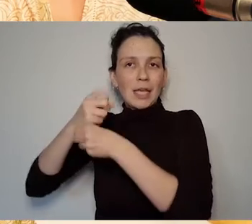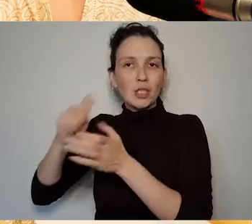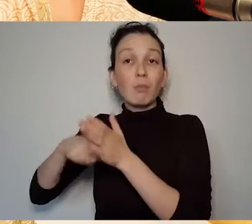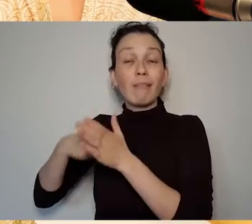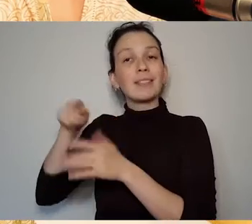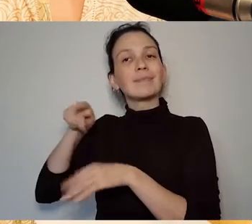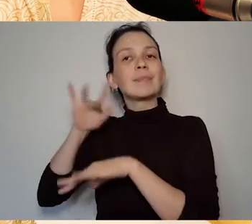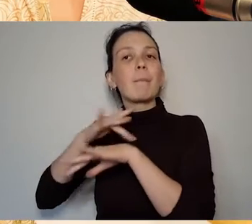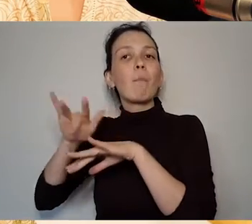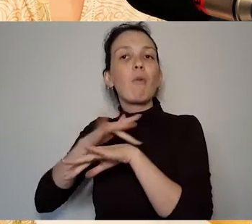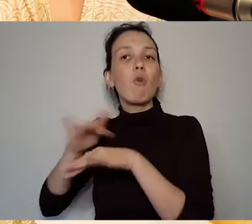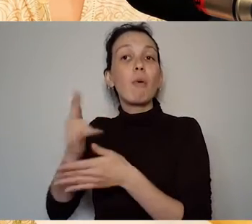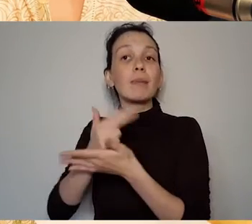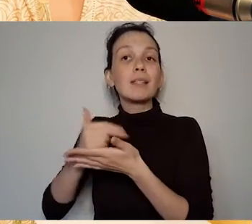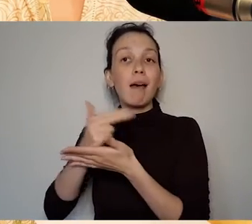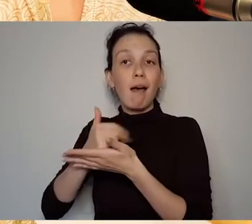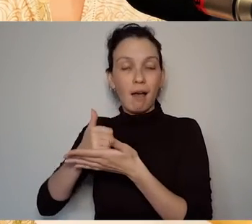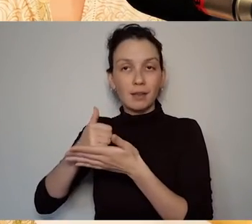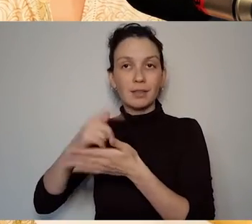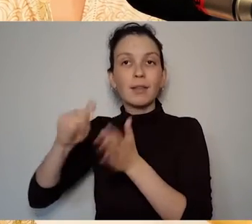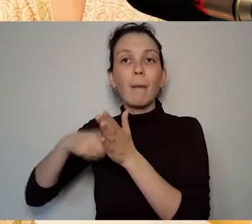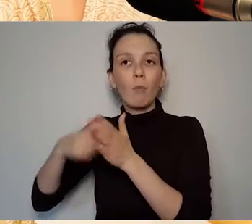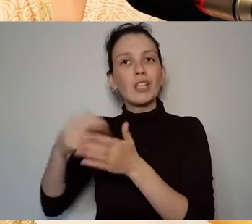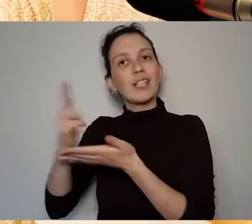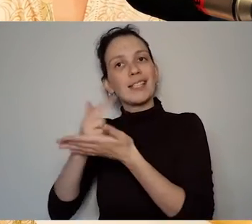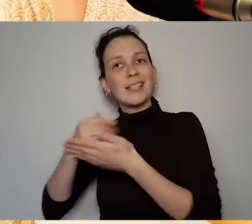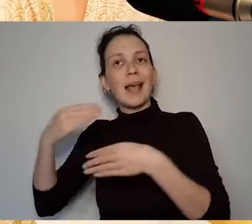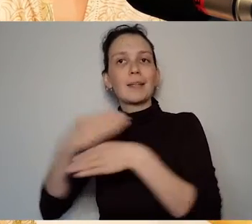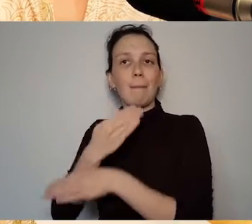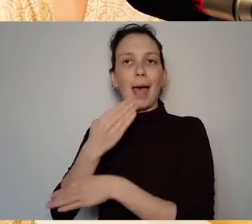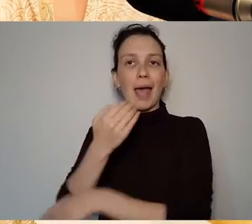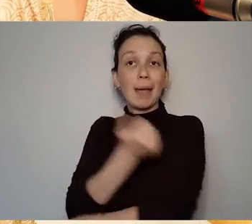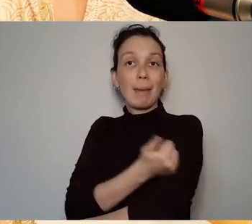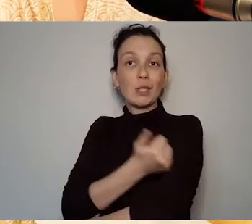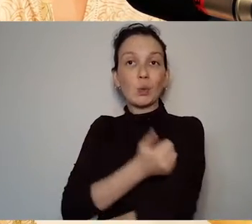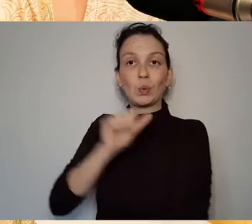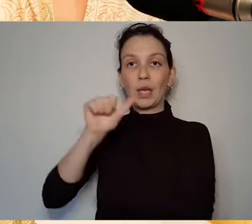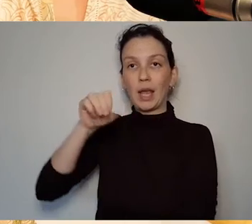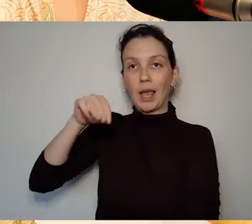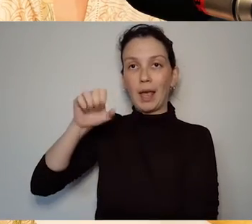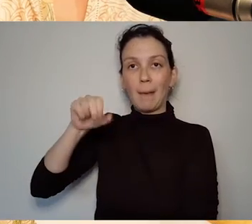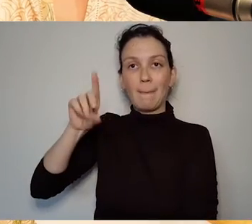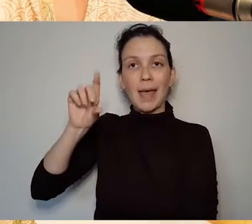designed by Amanda Coogan collaborating with artists and theatre makers